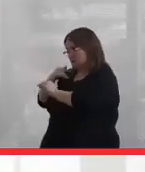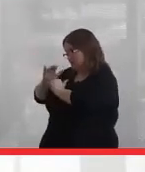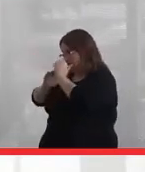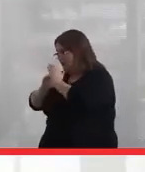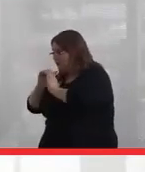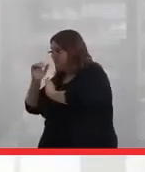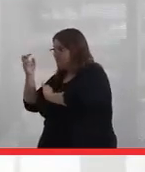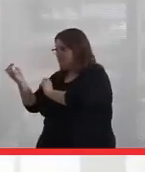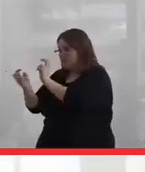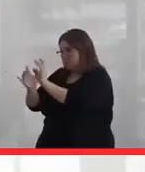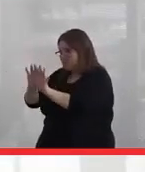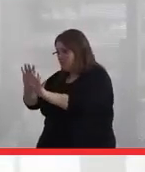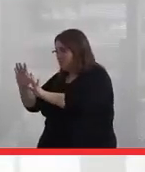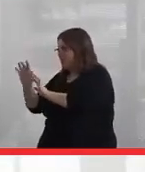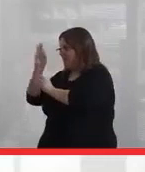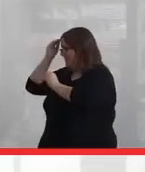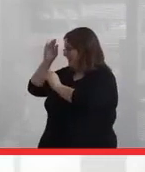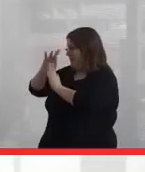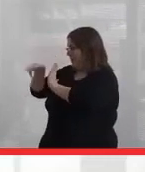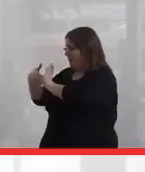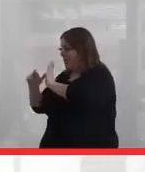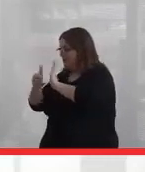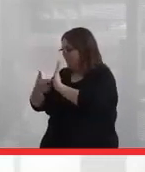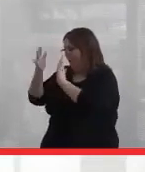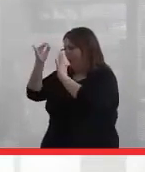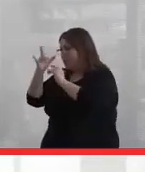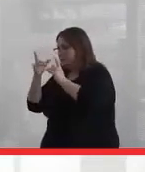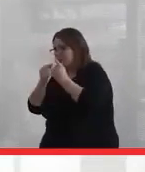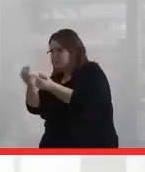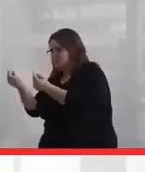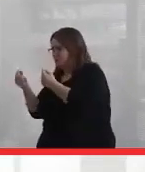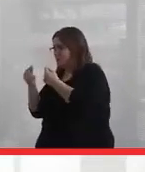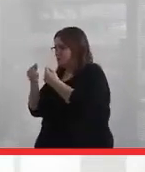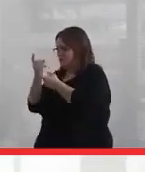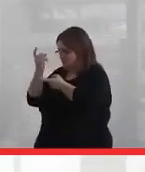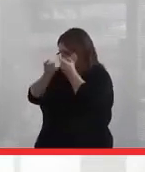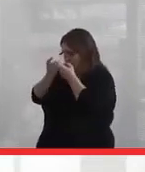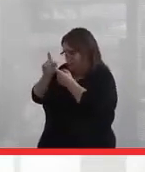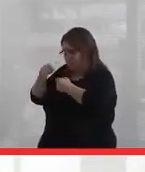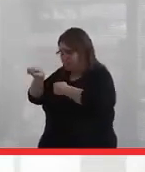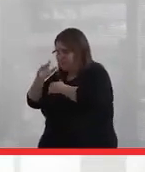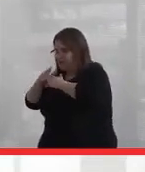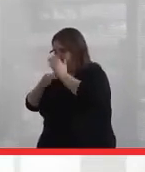where they were sitting, and I was thinking about the roles they were expected to fulfil and wondering if they were comfortable fulfilling